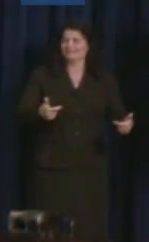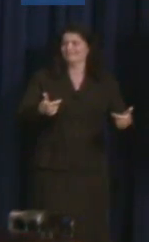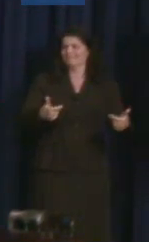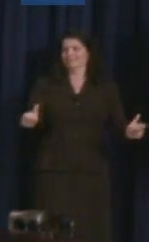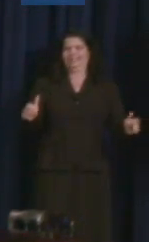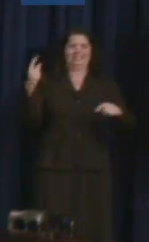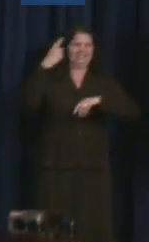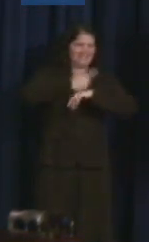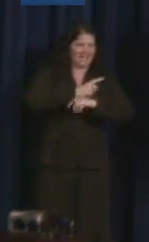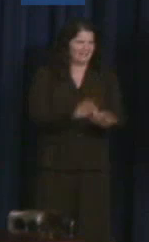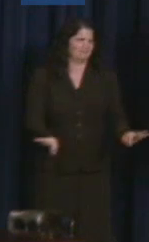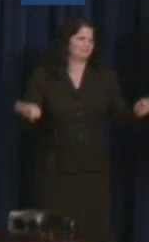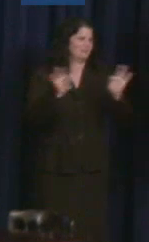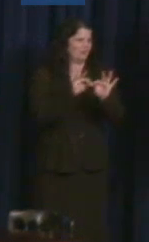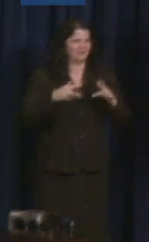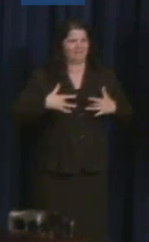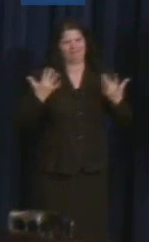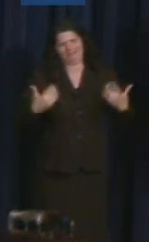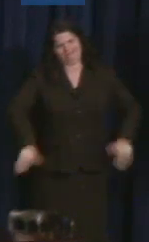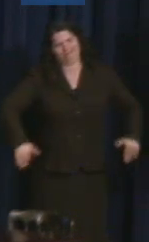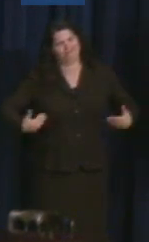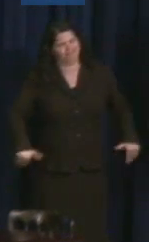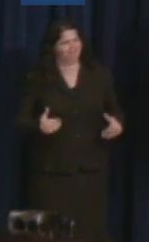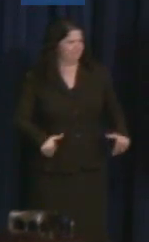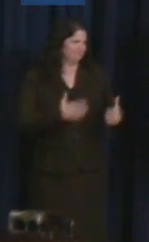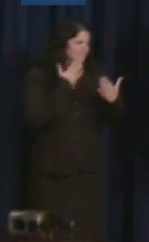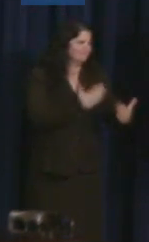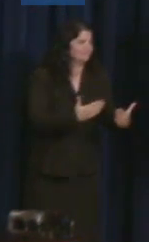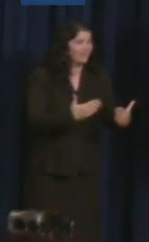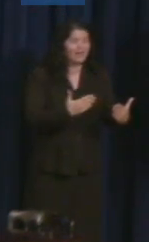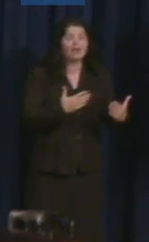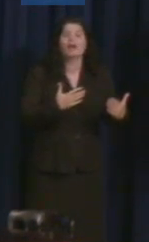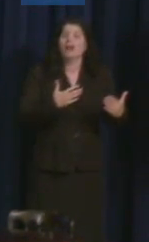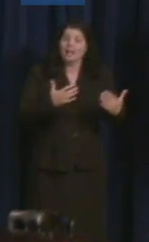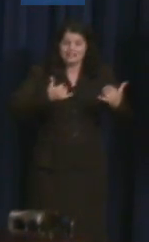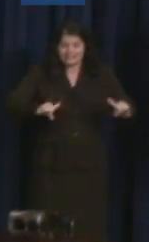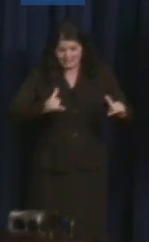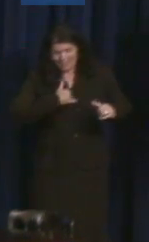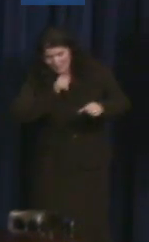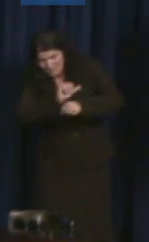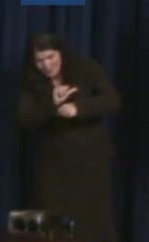And we also know that we have hugely important work still ahead of us, so it's good to take a moment to